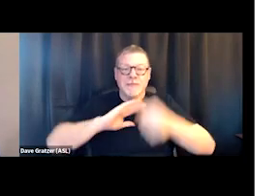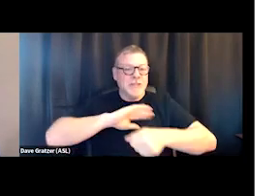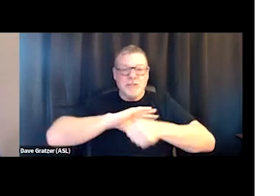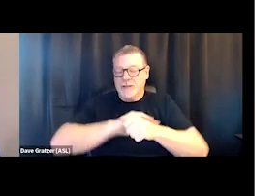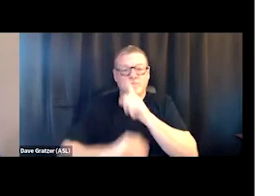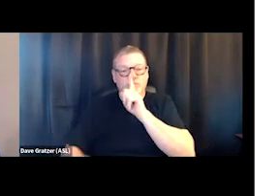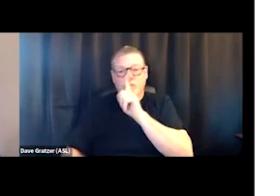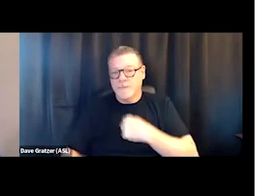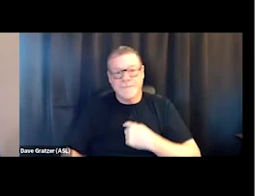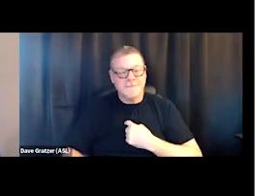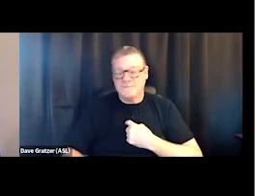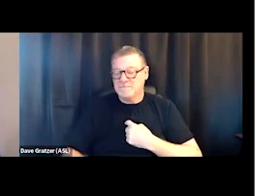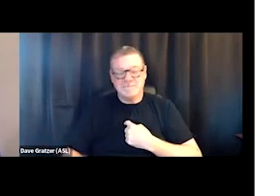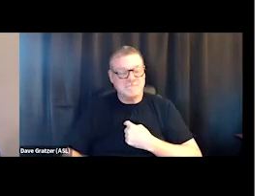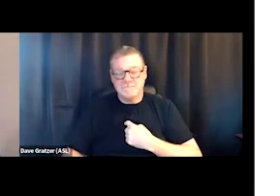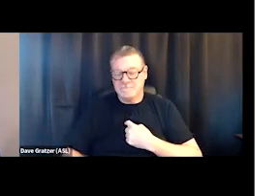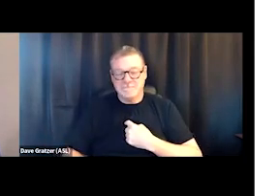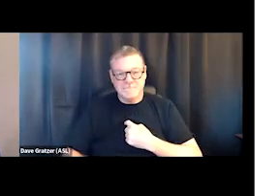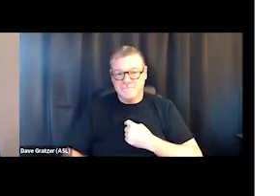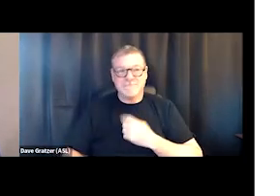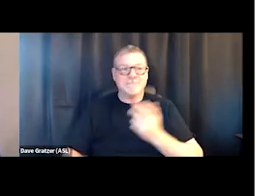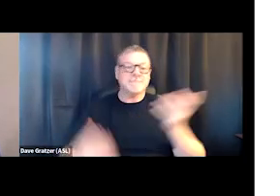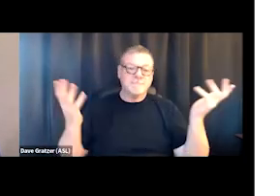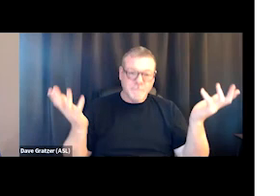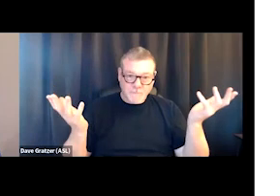a 24/7 shelter. But the reality,